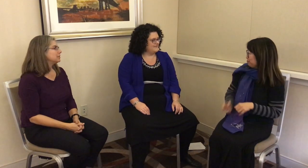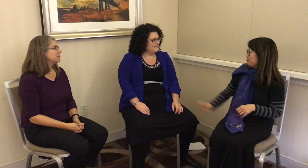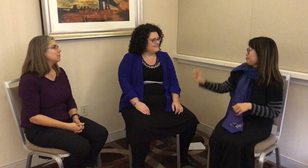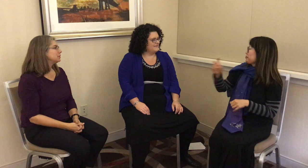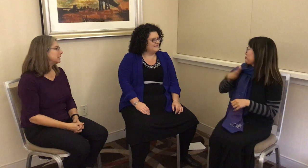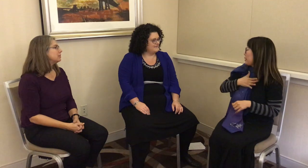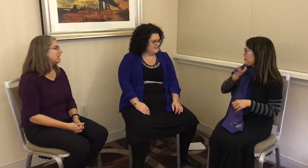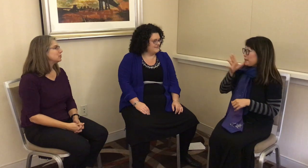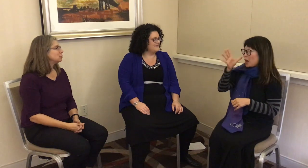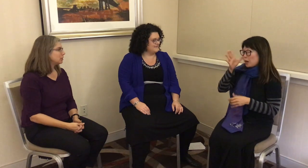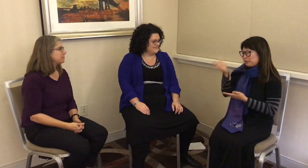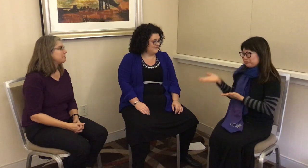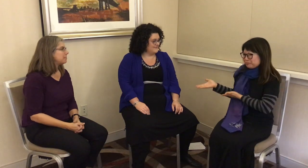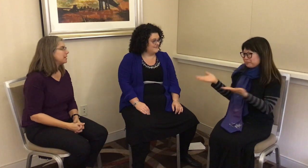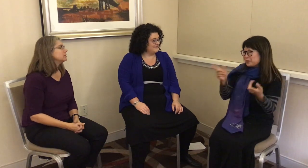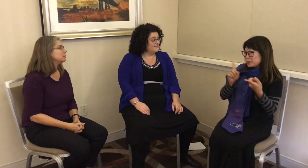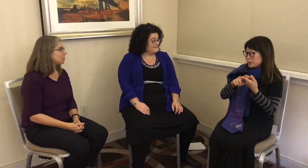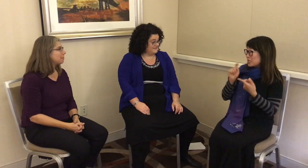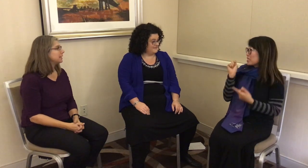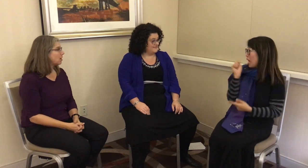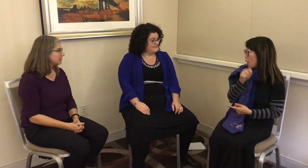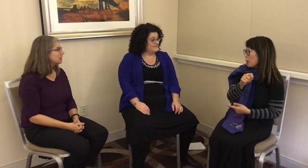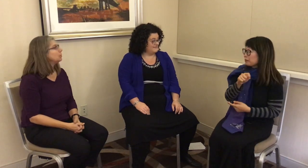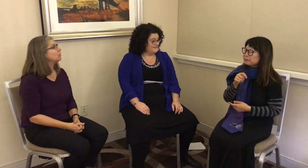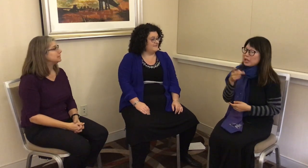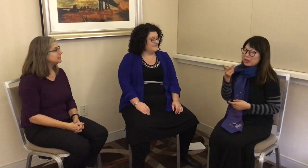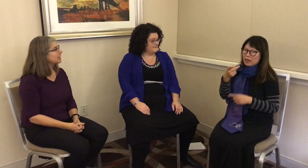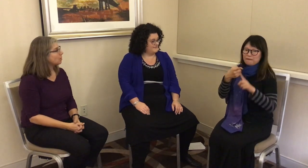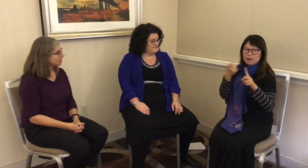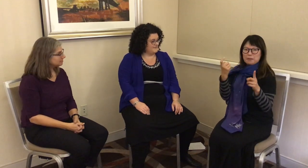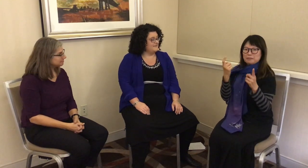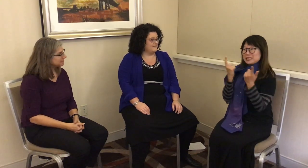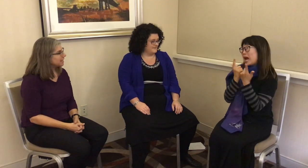it was the first international trip that my parents had brought me on. We went to Taiwan.